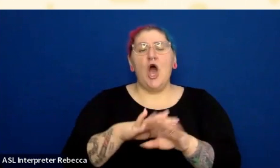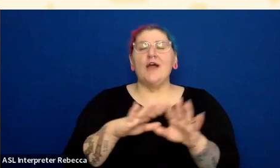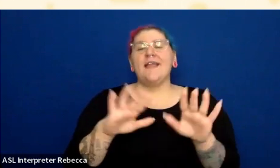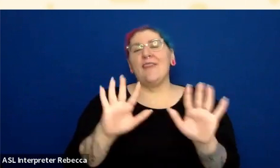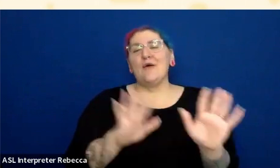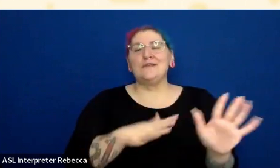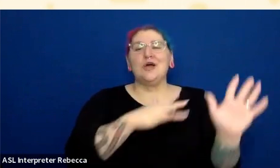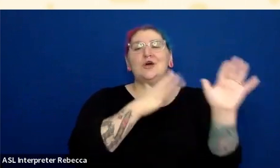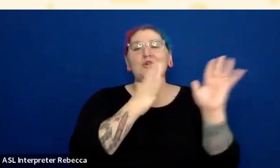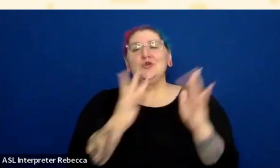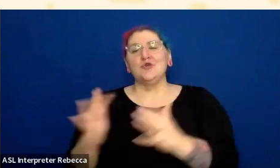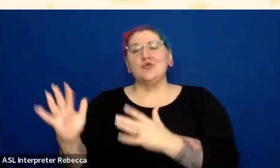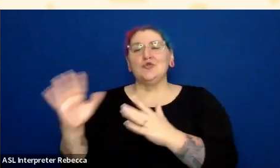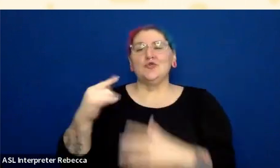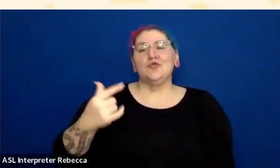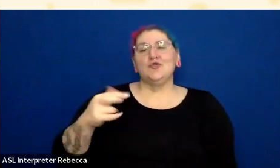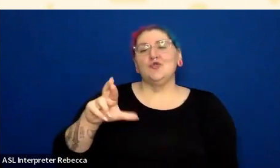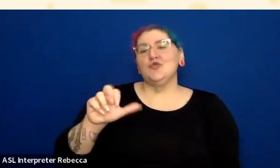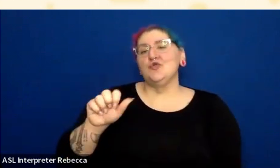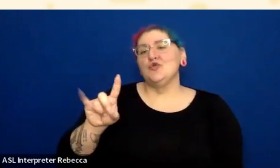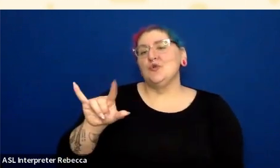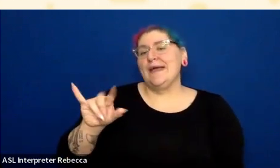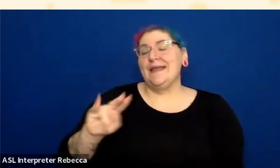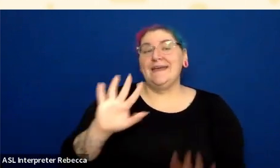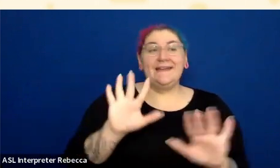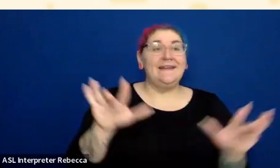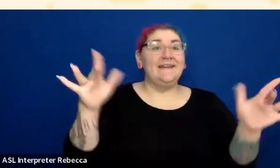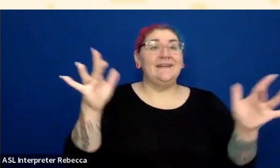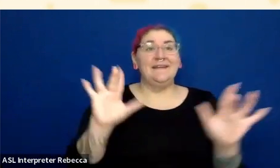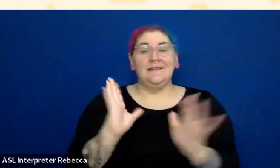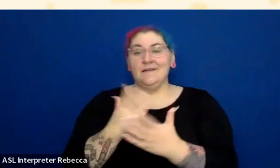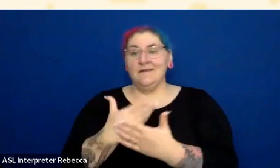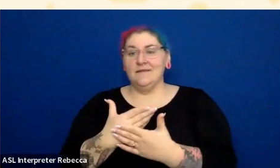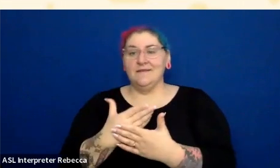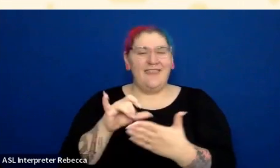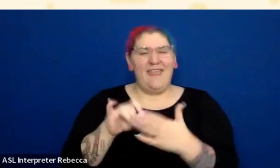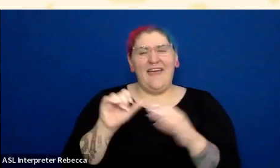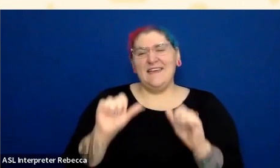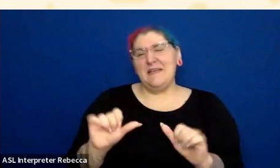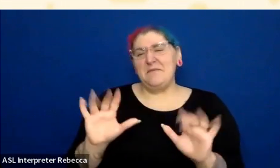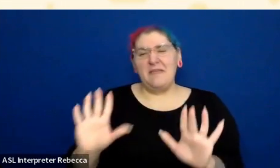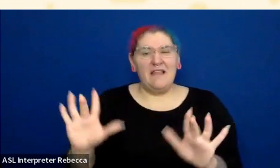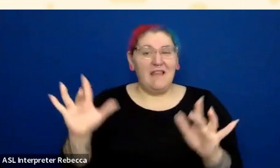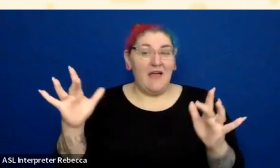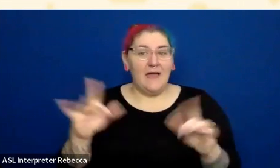I mean, sometimes a gradient can be quite subtle, and I think that's OK, but a really pretty significant gradient